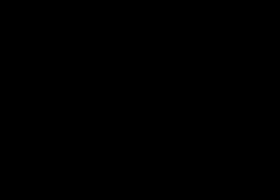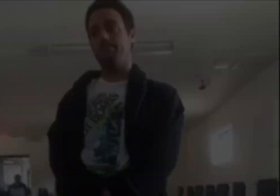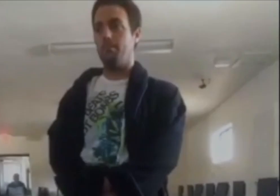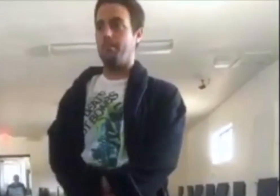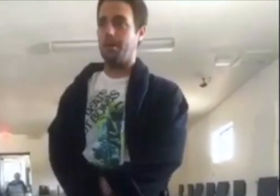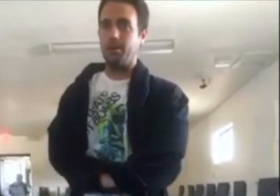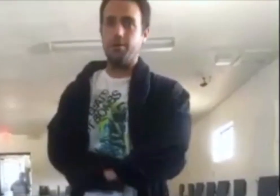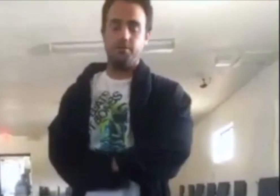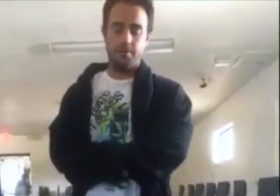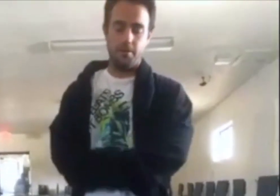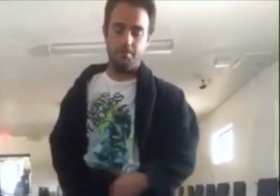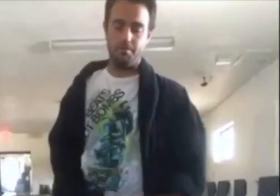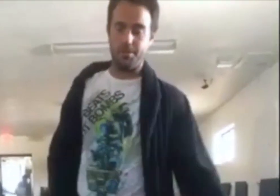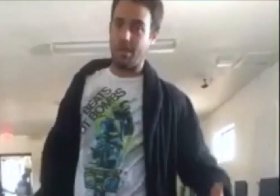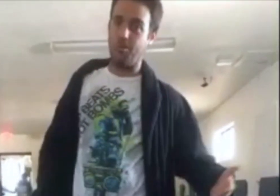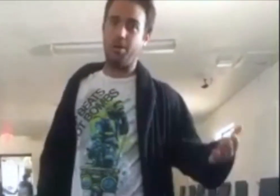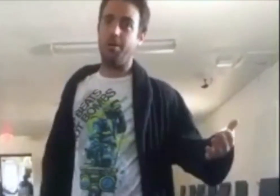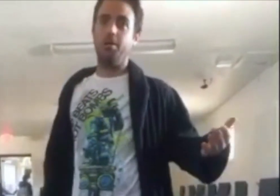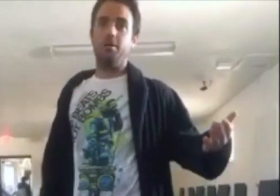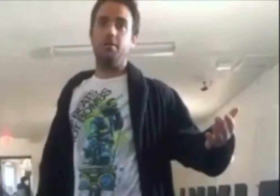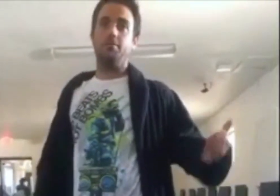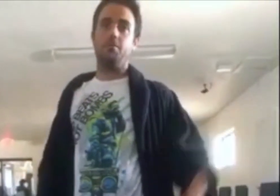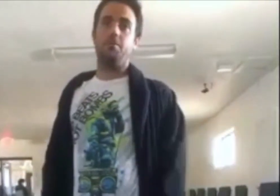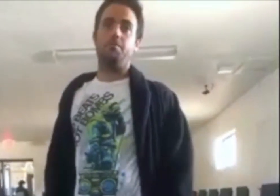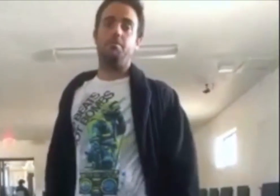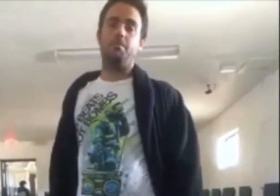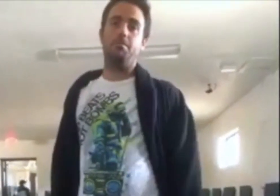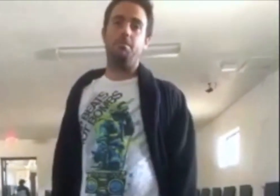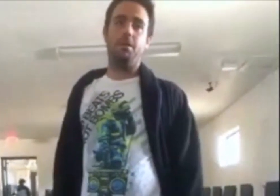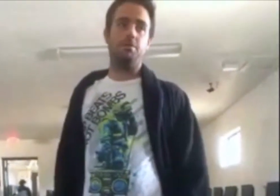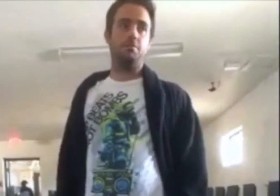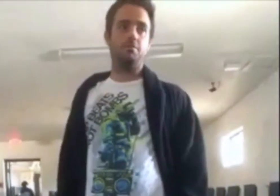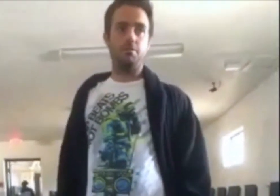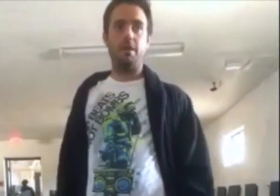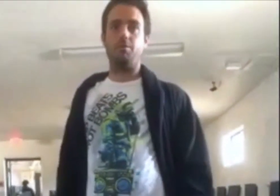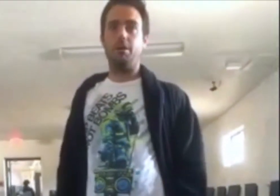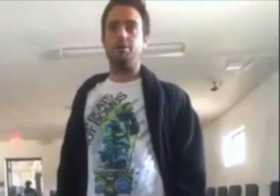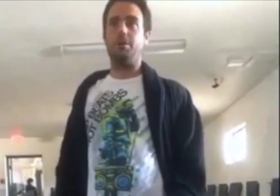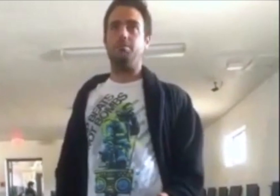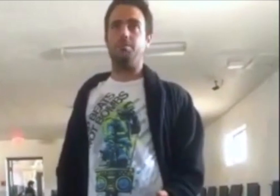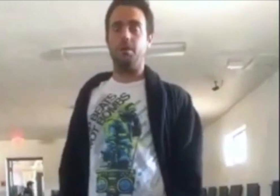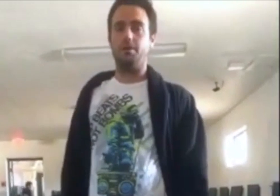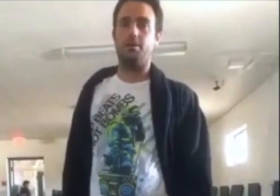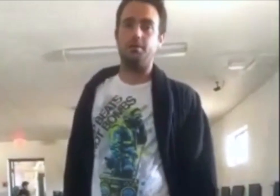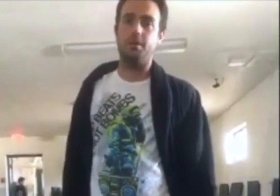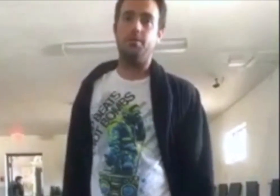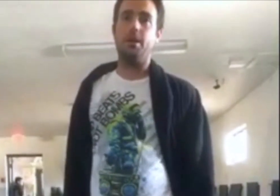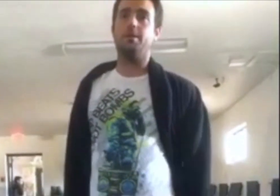My, my doctor from day one for my traumatic brain injury,